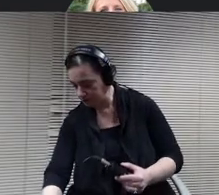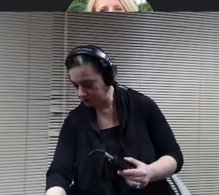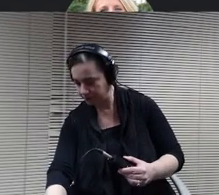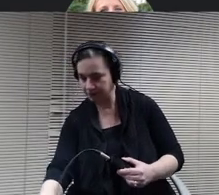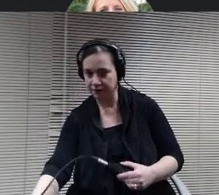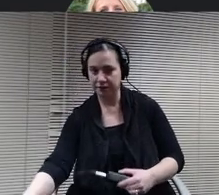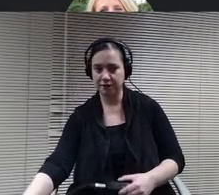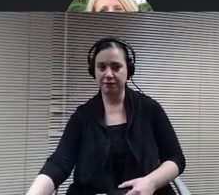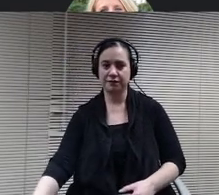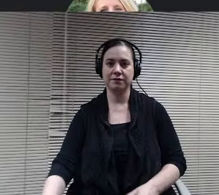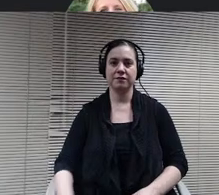John.